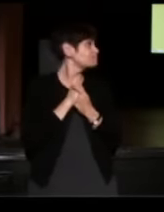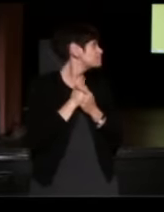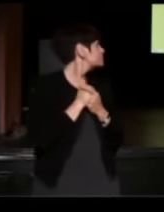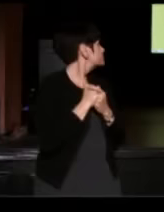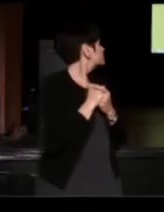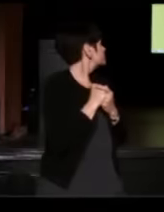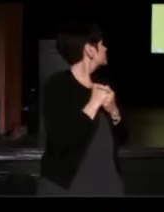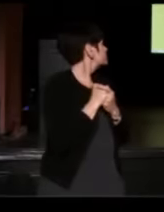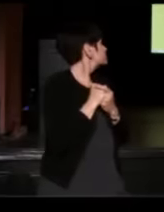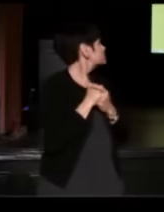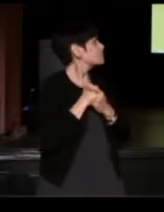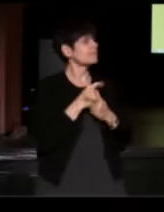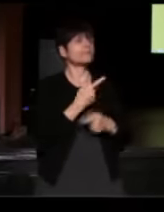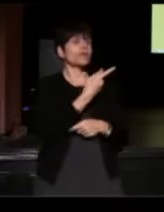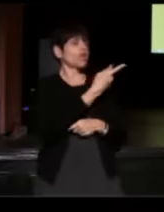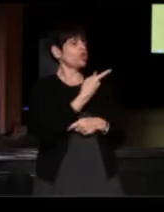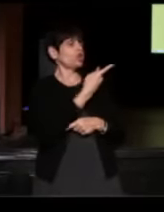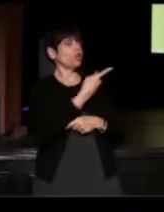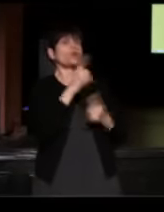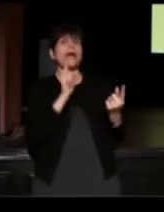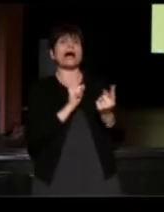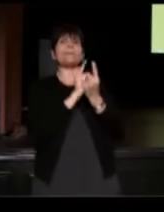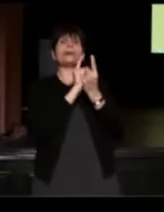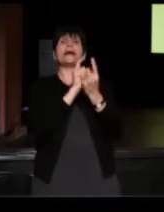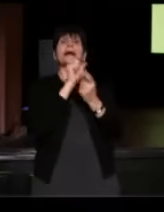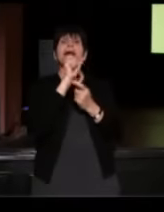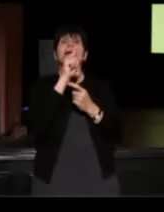(Mary) You and I met at Stillwater Prison.